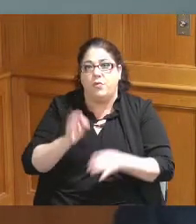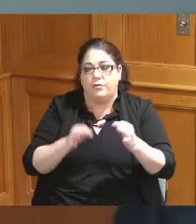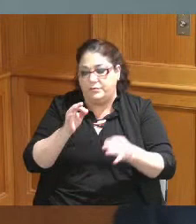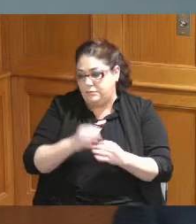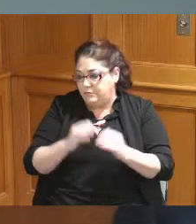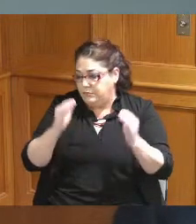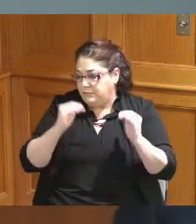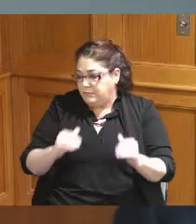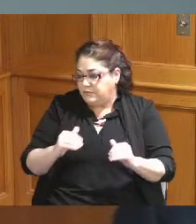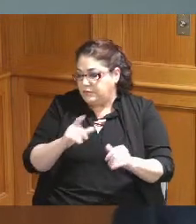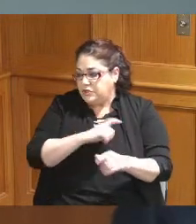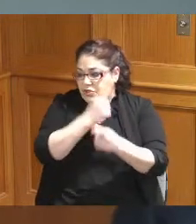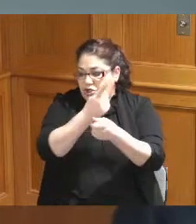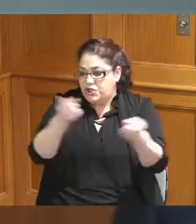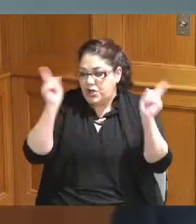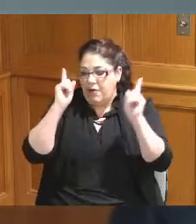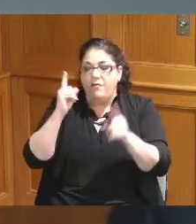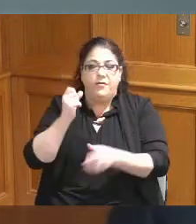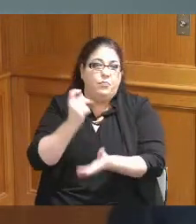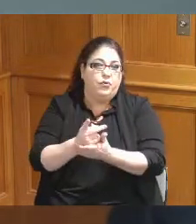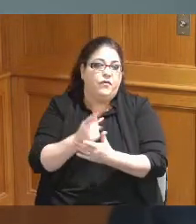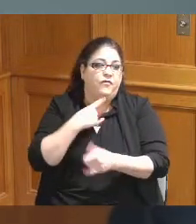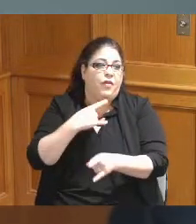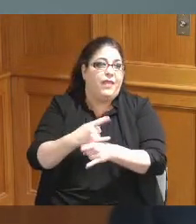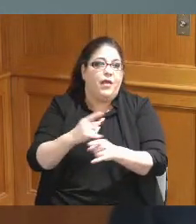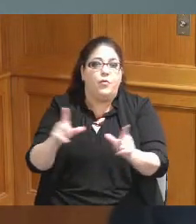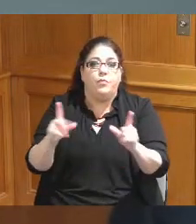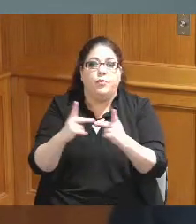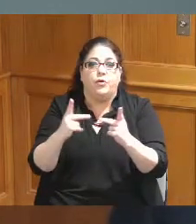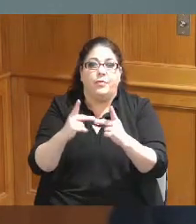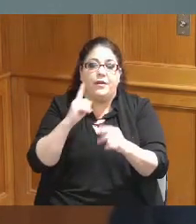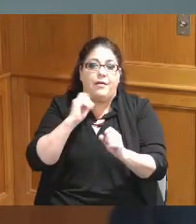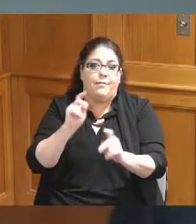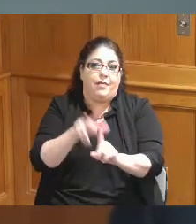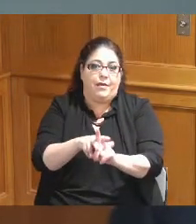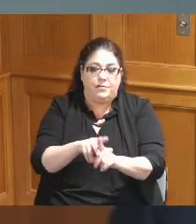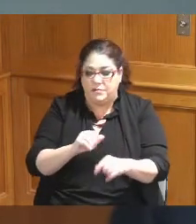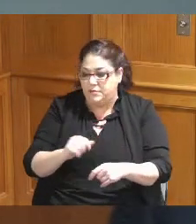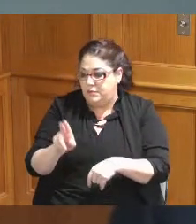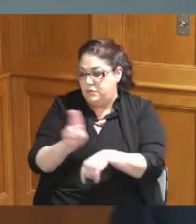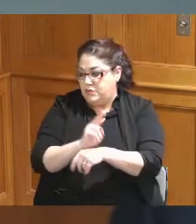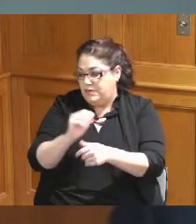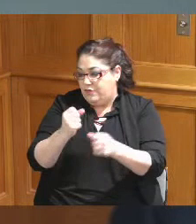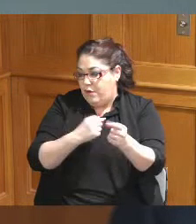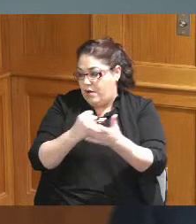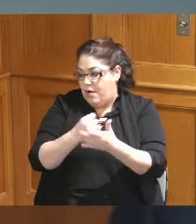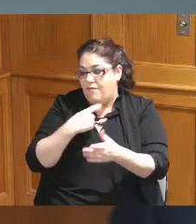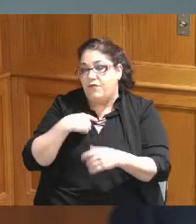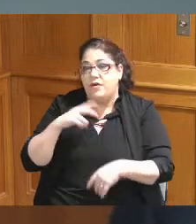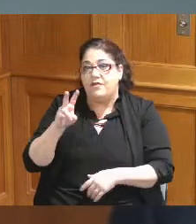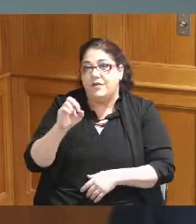no objections on a liquor permit application use of credit cards by veteran services Commission and